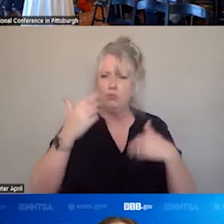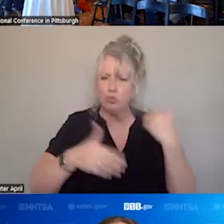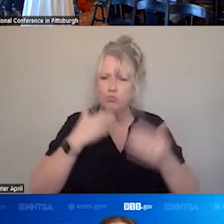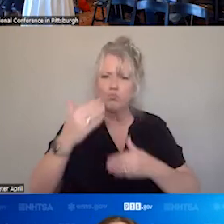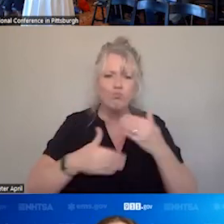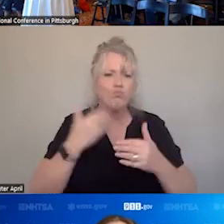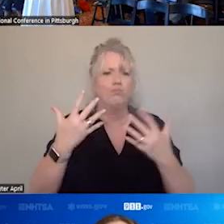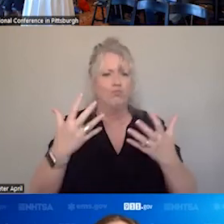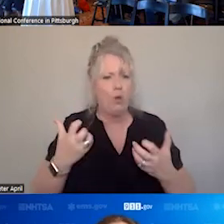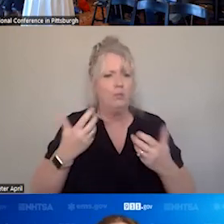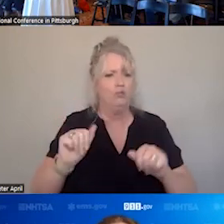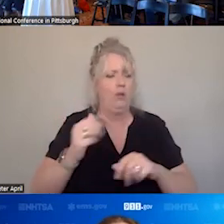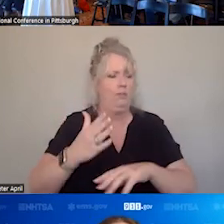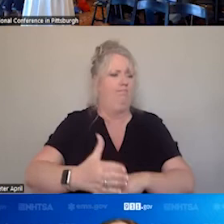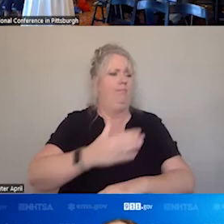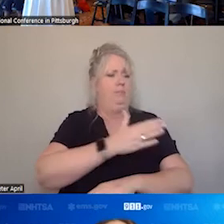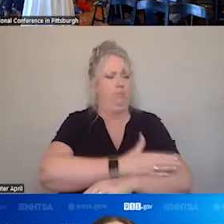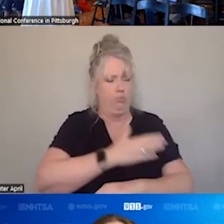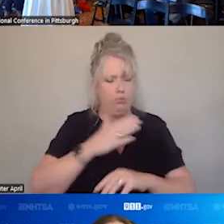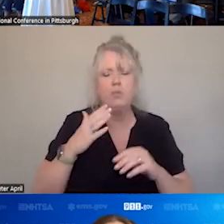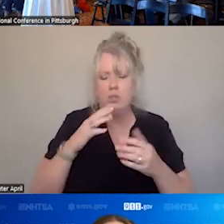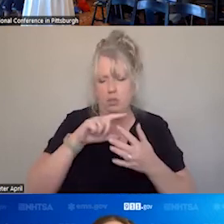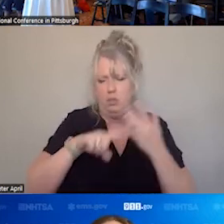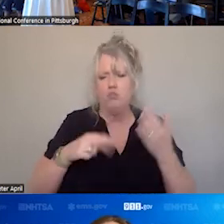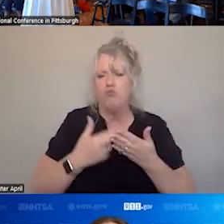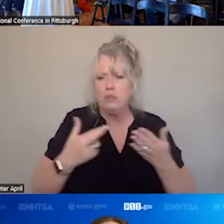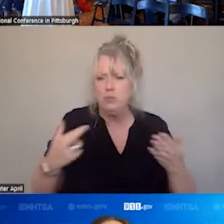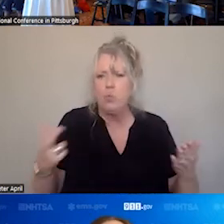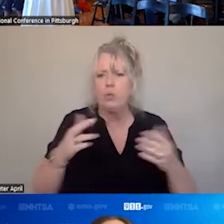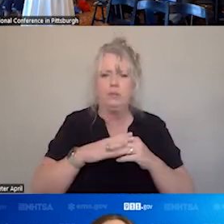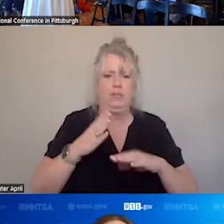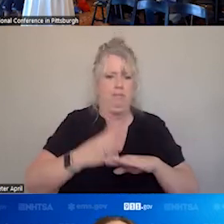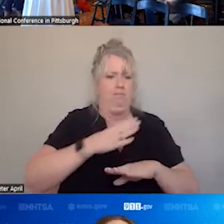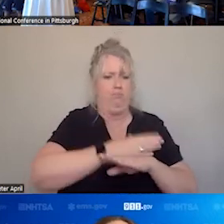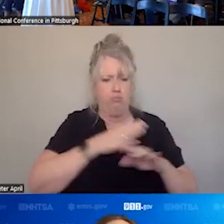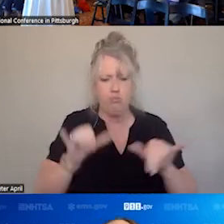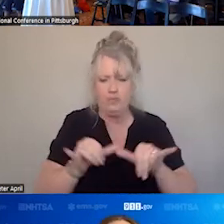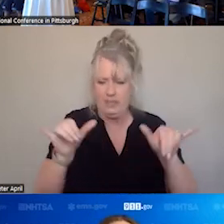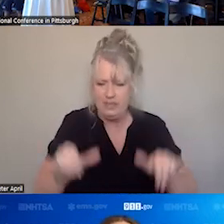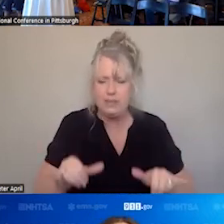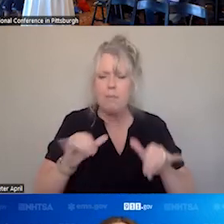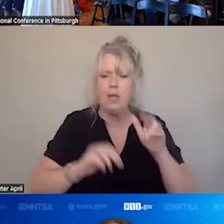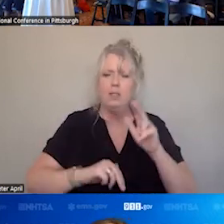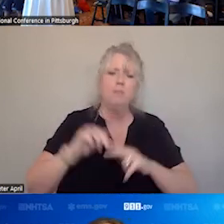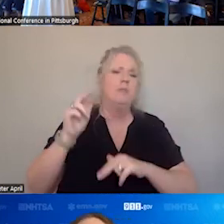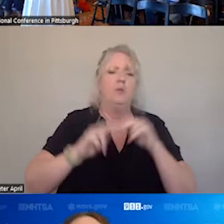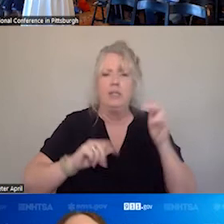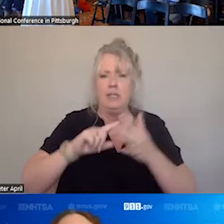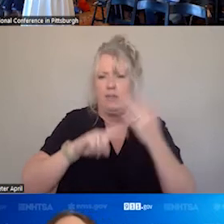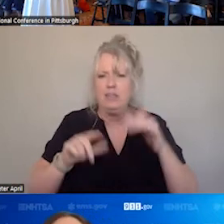IMPROVED RESOURCES. IMPROVED SYSTEMS. BUILDING UP THE SYSTEMS. THEN RECOGNIZING THAT WE NEED